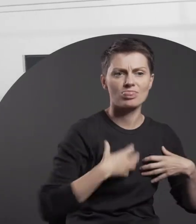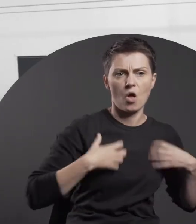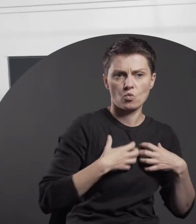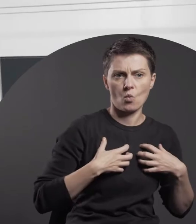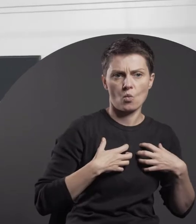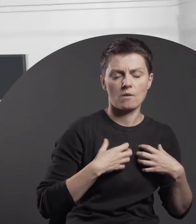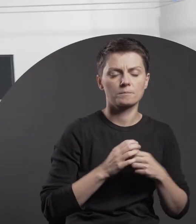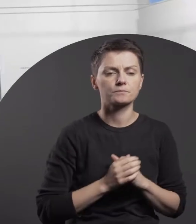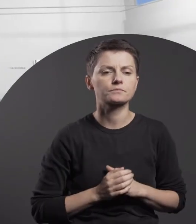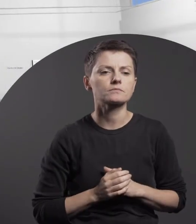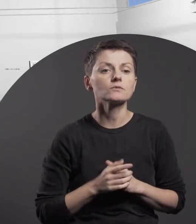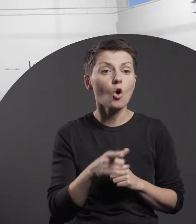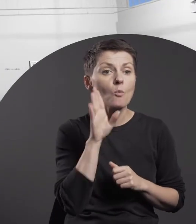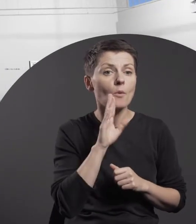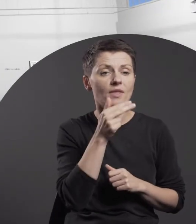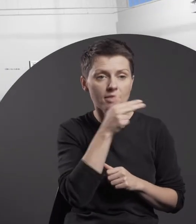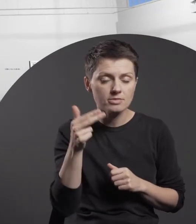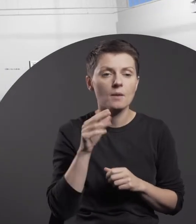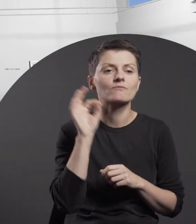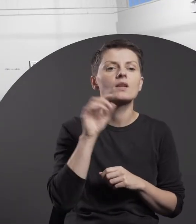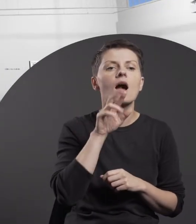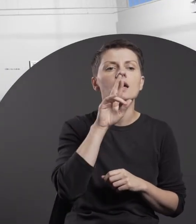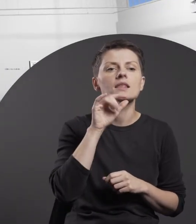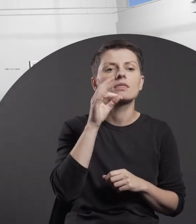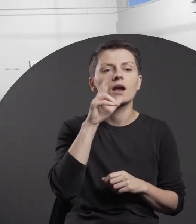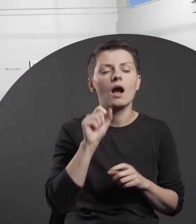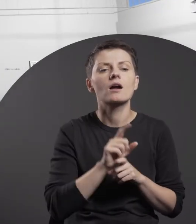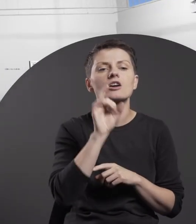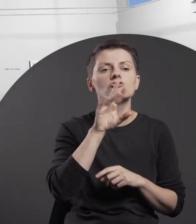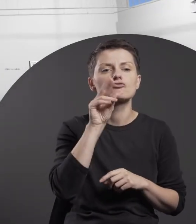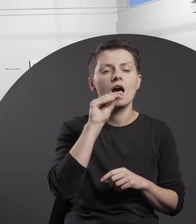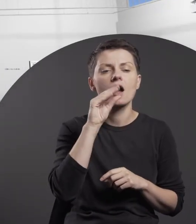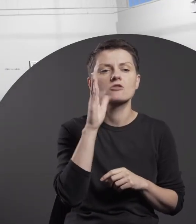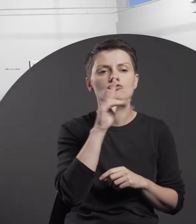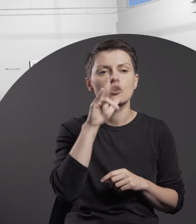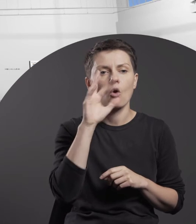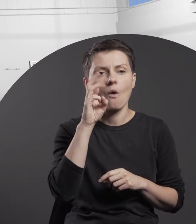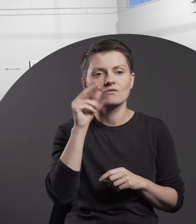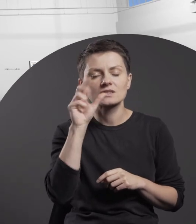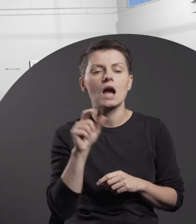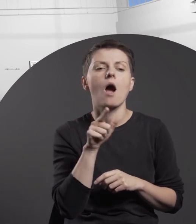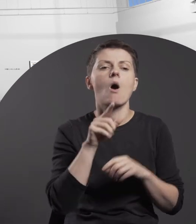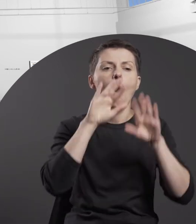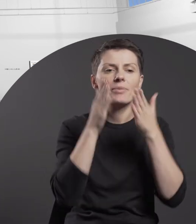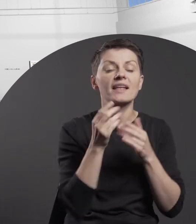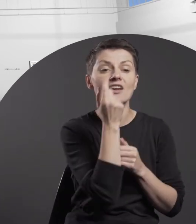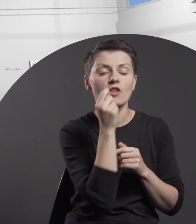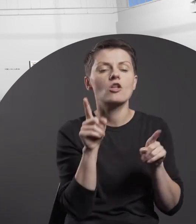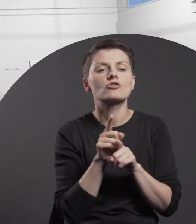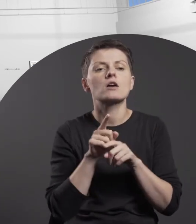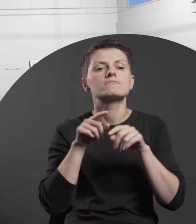Similar topics are addressed by Zygmunt Rytka and Aneta Grzeszykowska, whose - respectively - “Momentary Objects” and two photographs from the “Negative Book” series